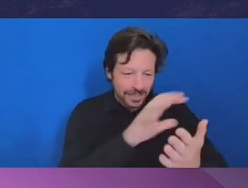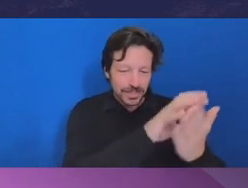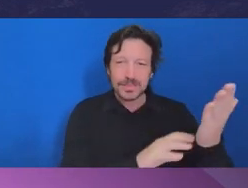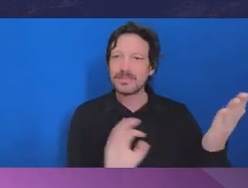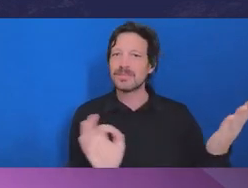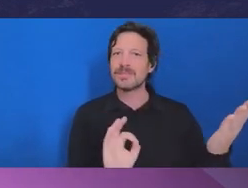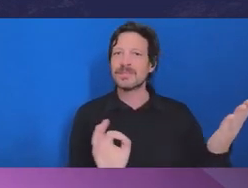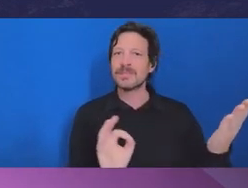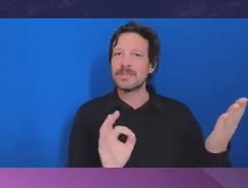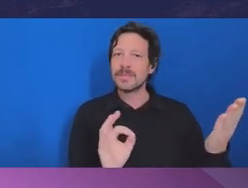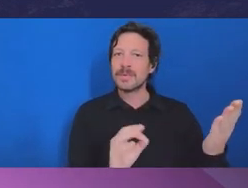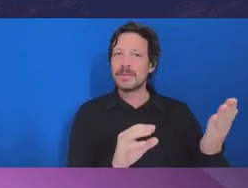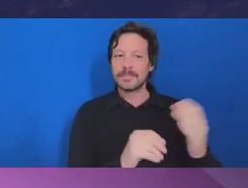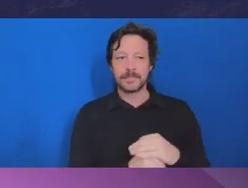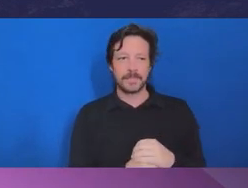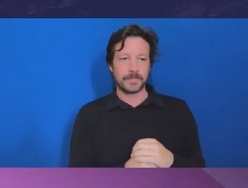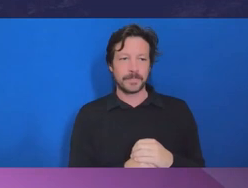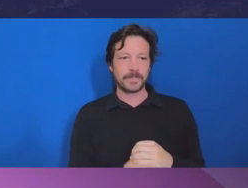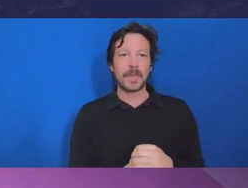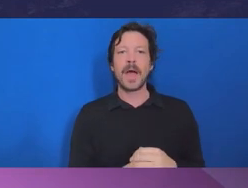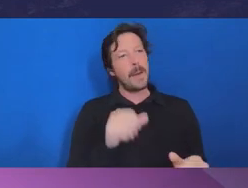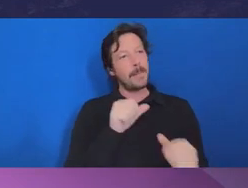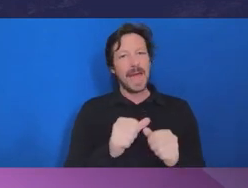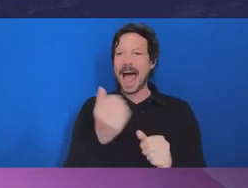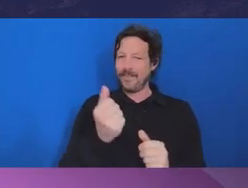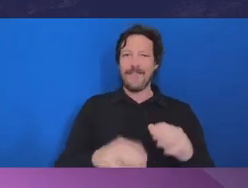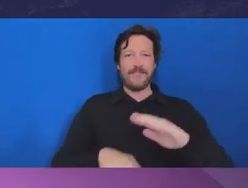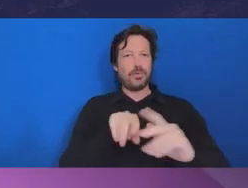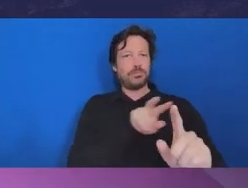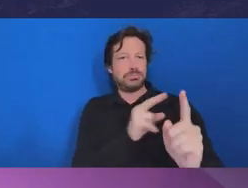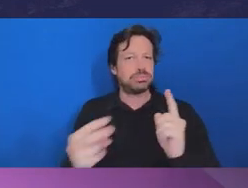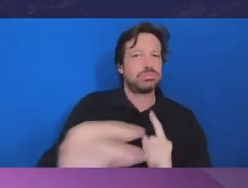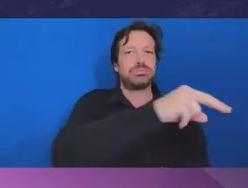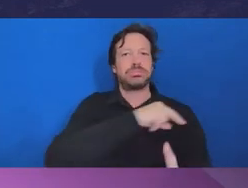if you were trying to take a balanced view of the world and come up with an informed decision’.